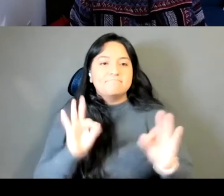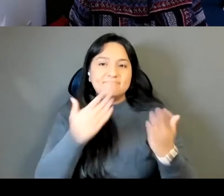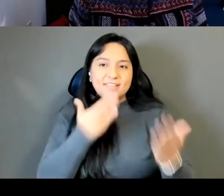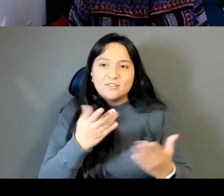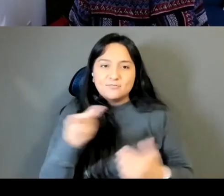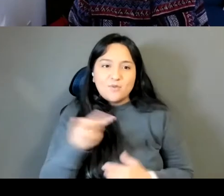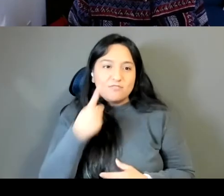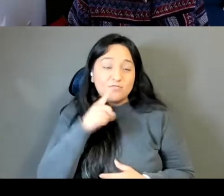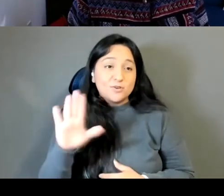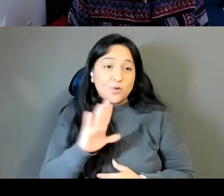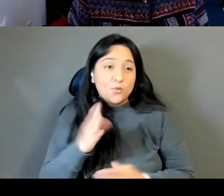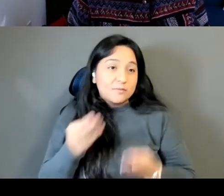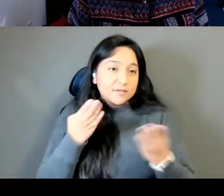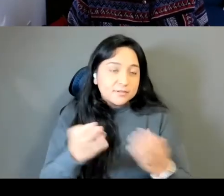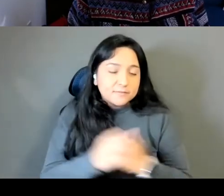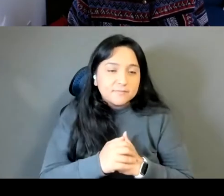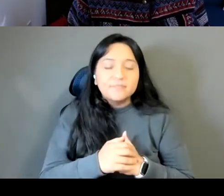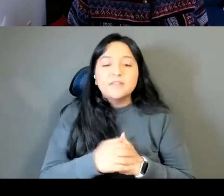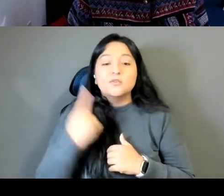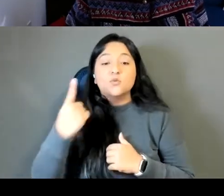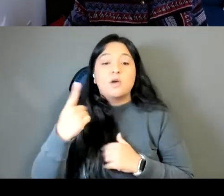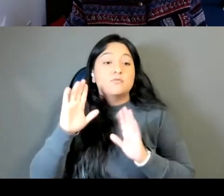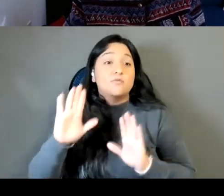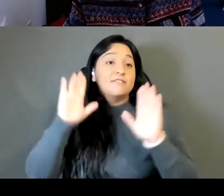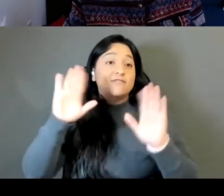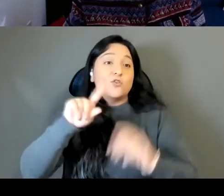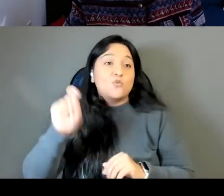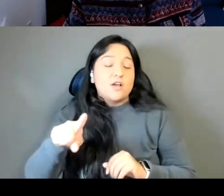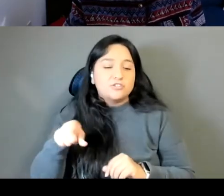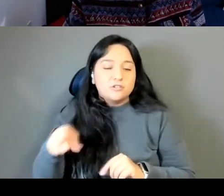and I am gonna ask there is a wonderful question from our audience and we're Sabrina Lynn,